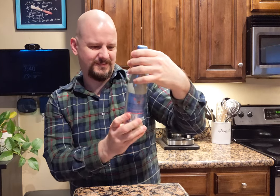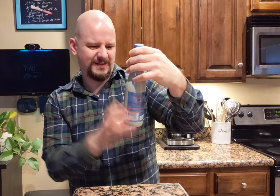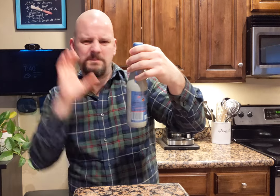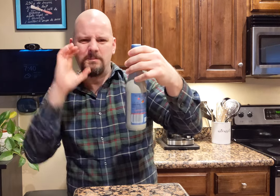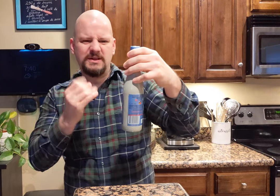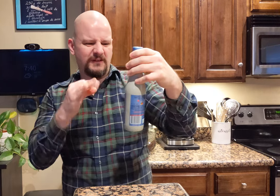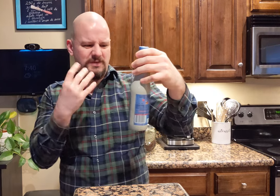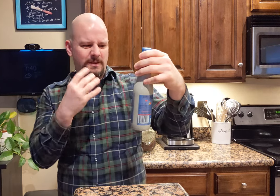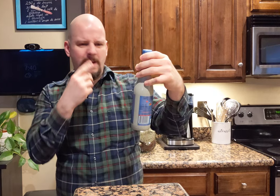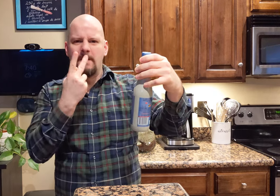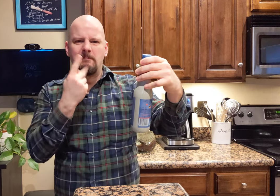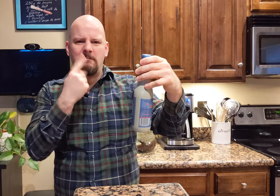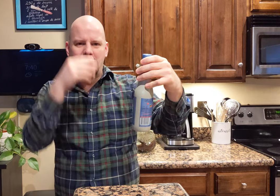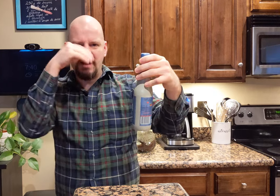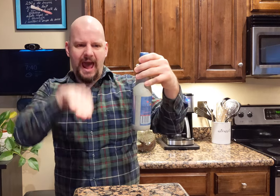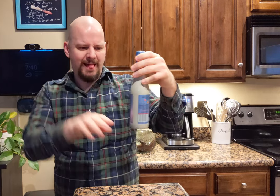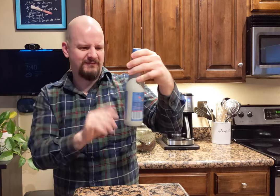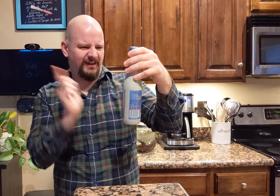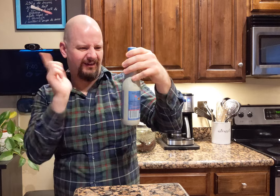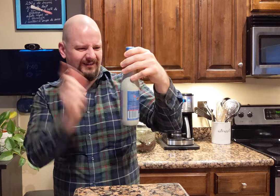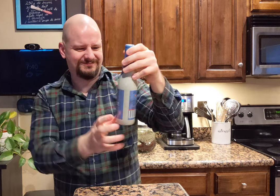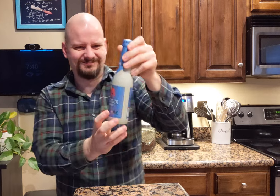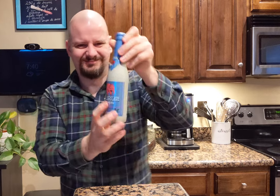There's a picture of pink elephant, it's neat.